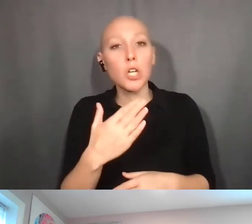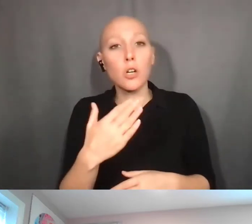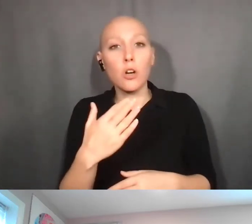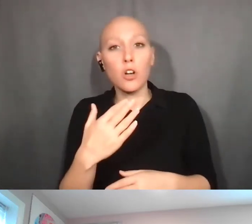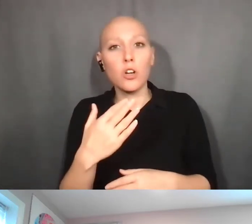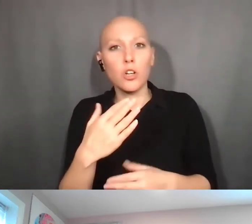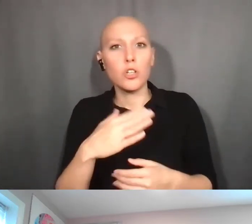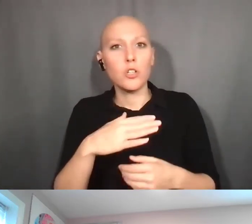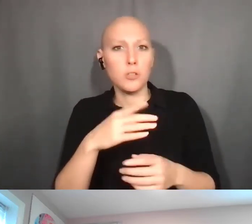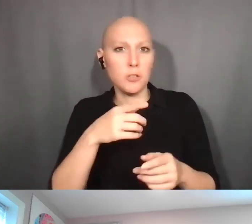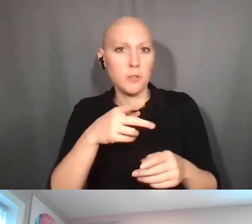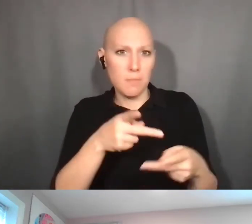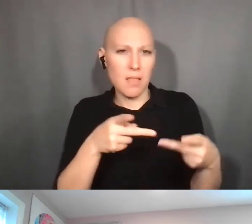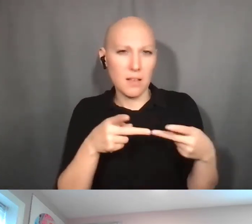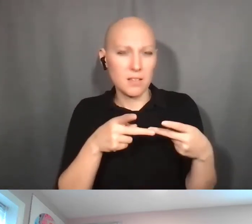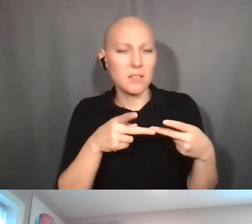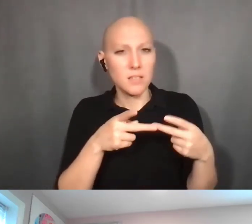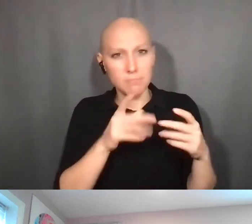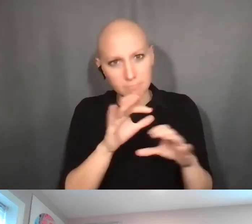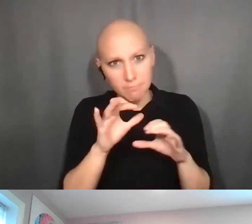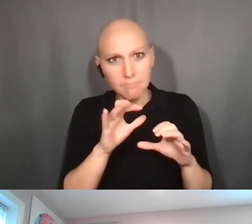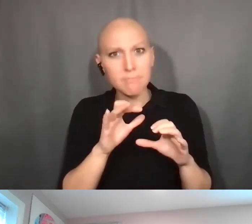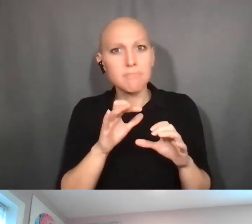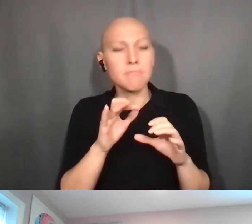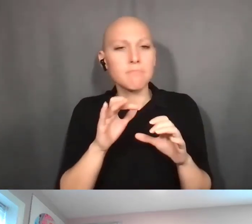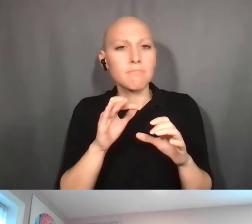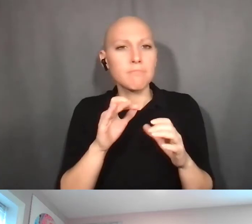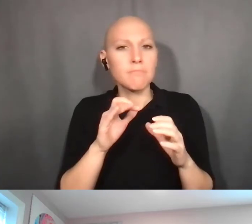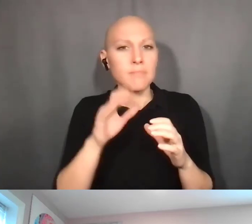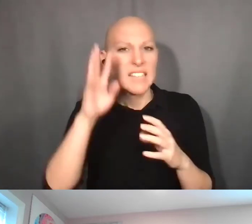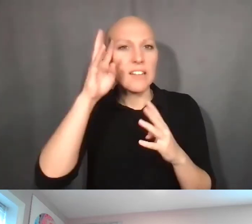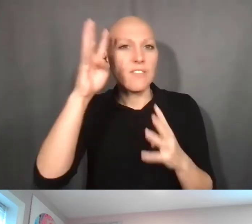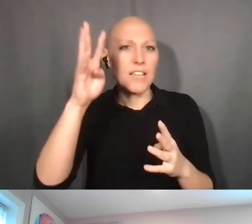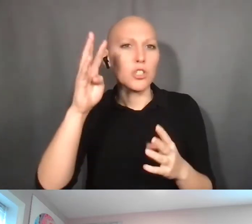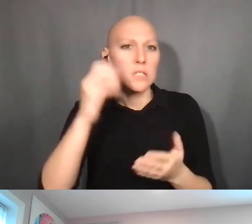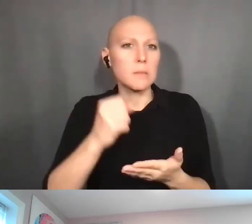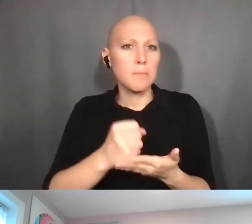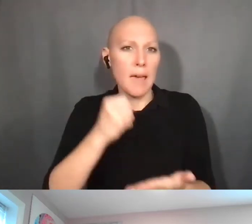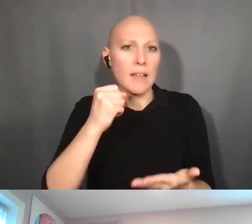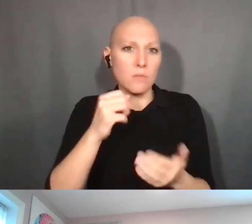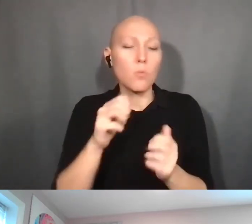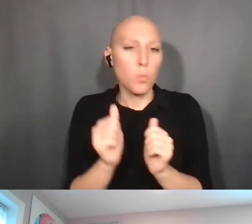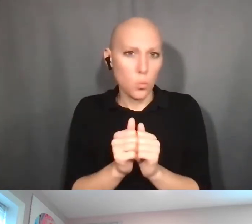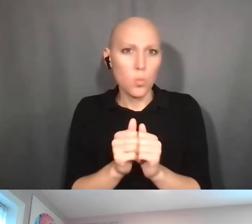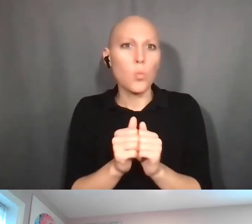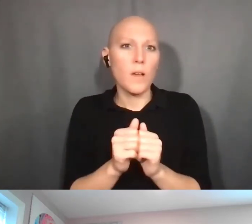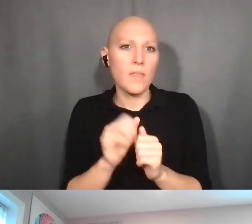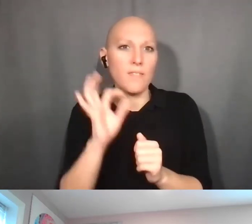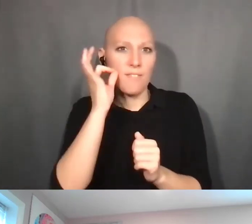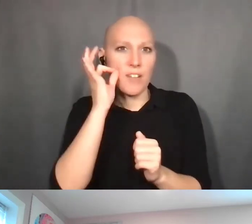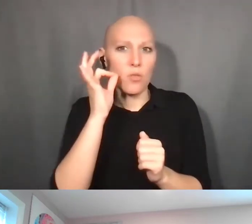that may have been patented with federal research, and you can search by different fields.